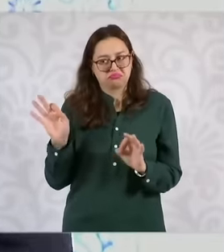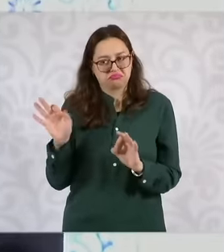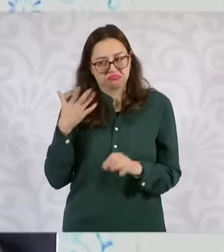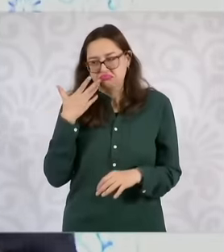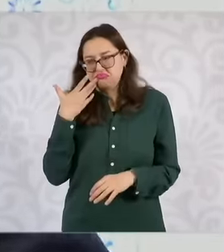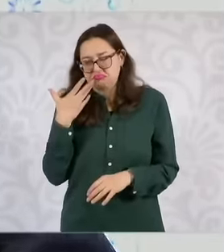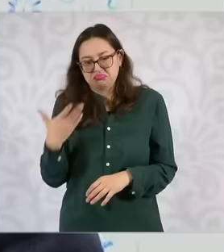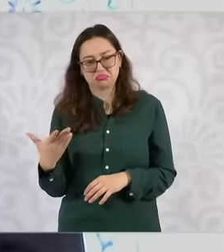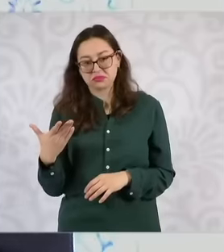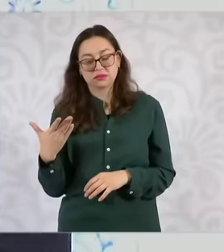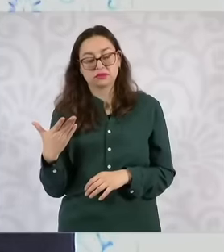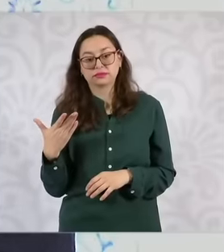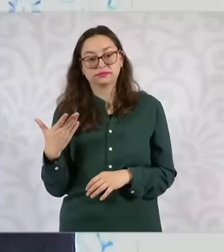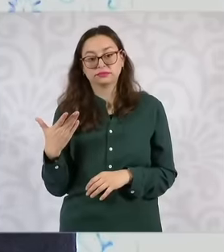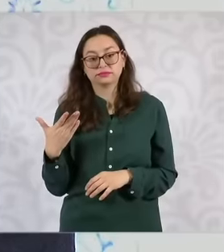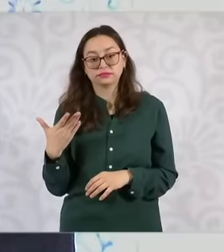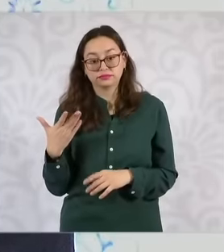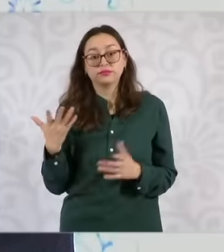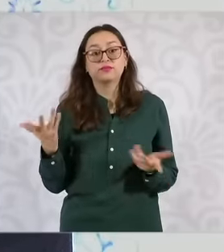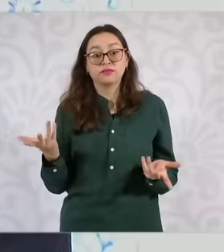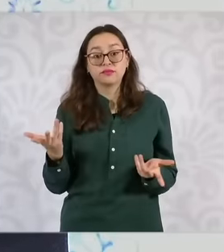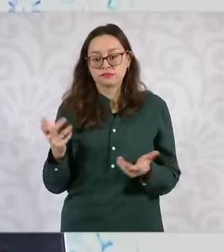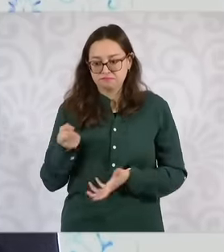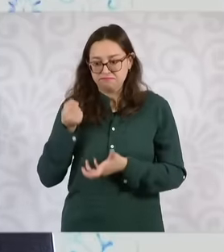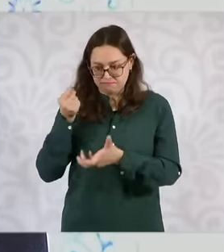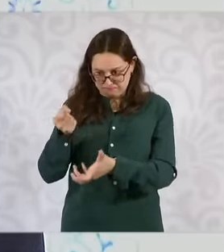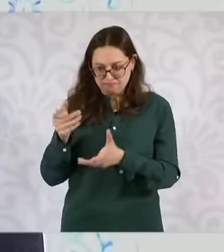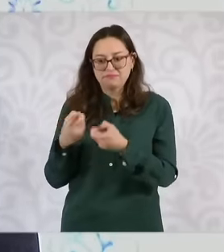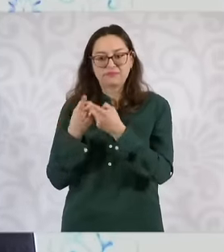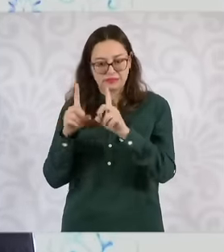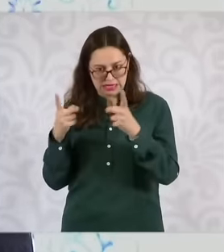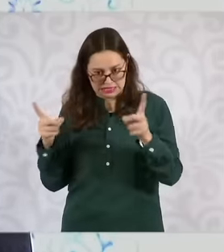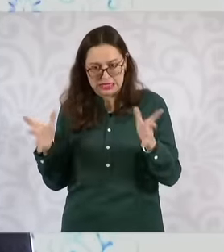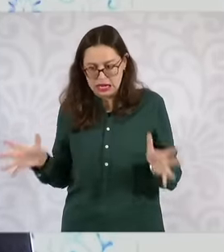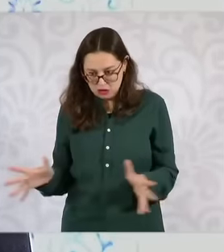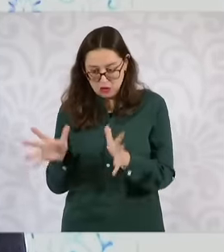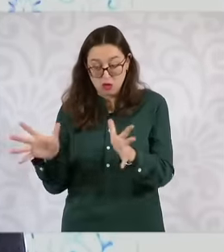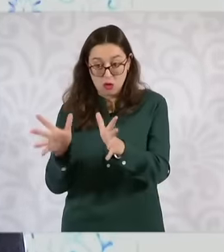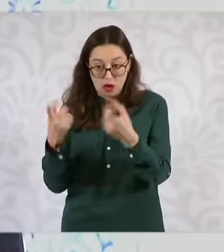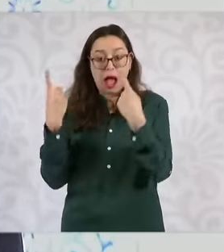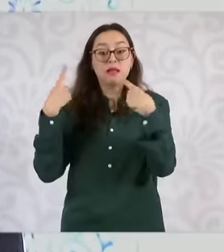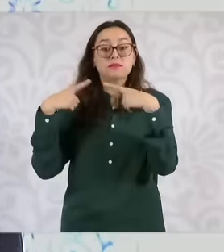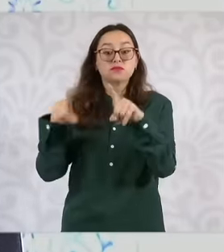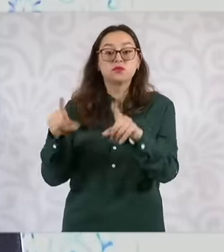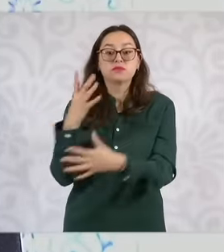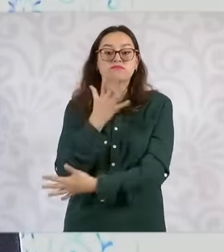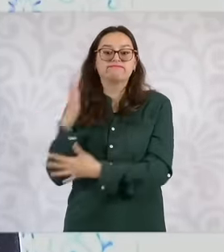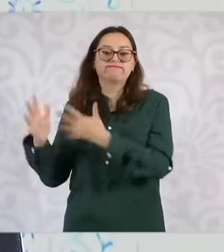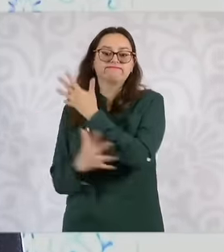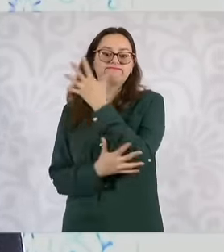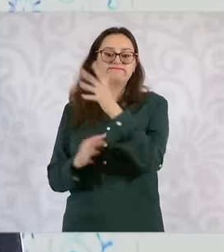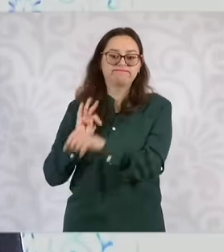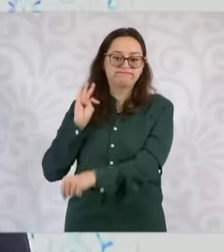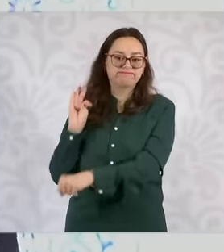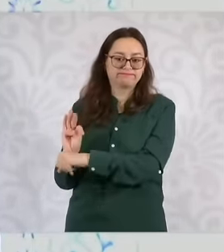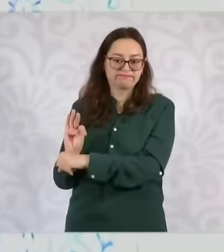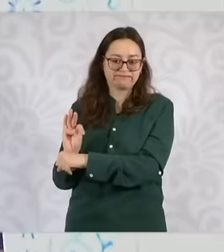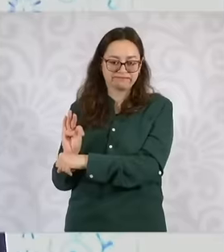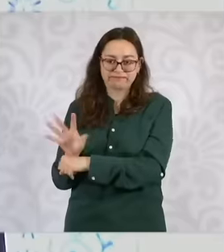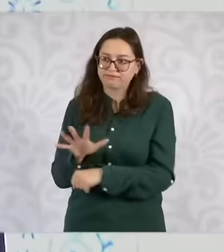same time that promotes investment, protects the natural reserves and the well-being of the